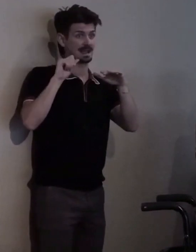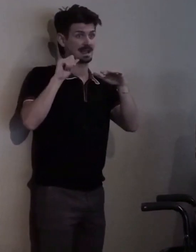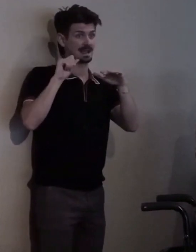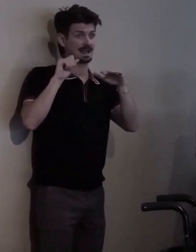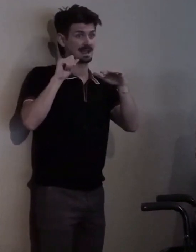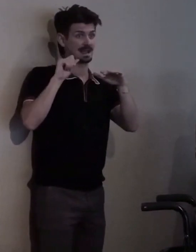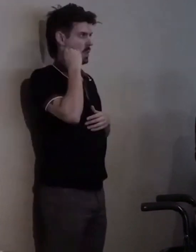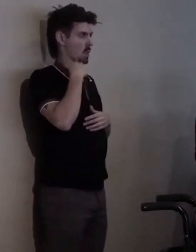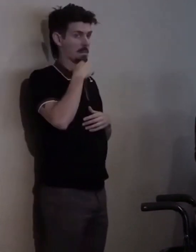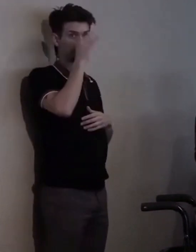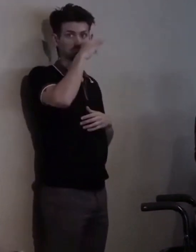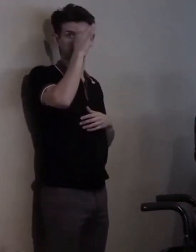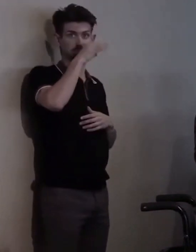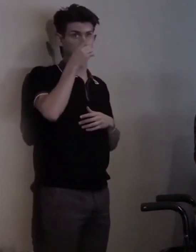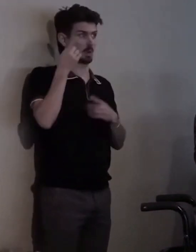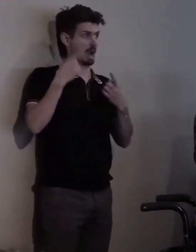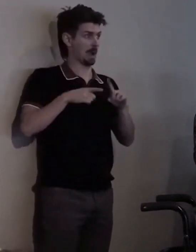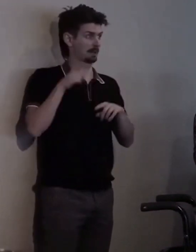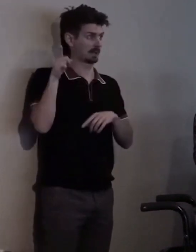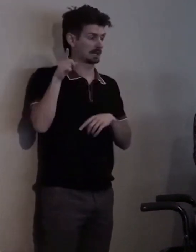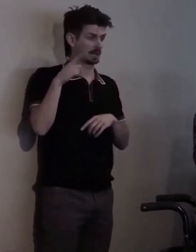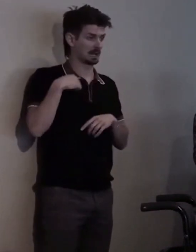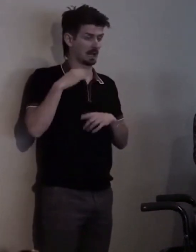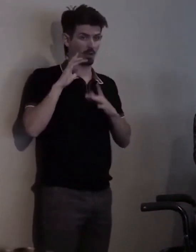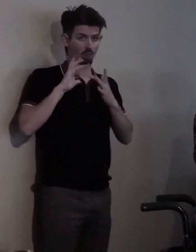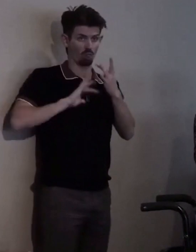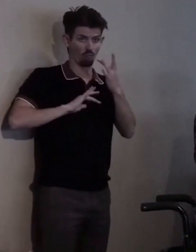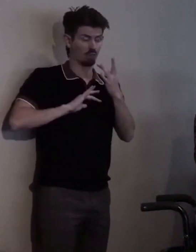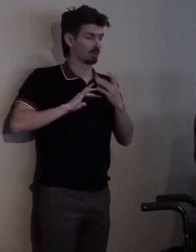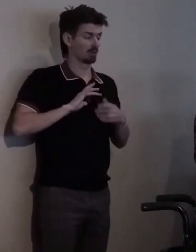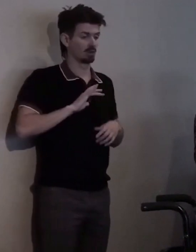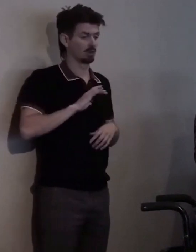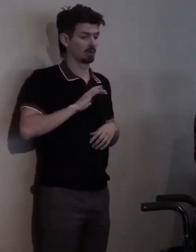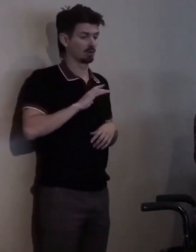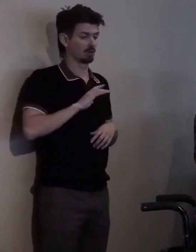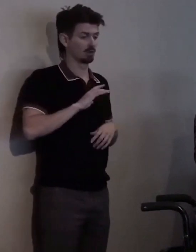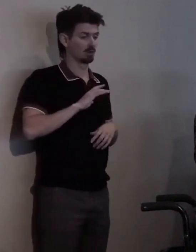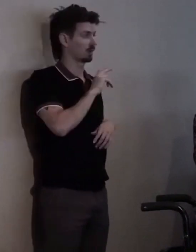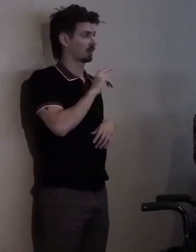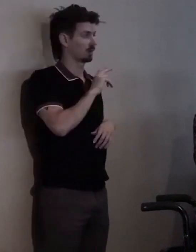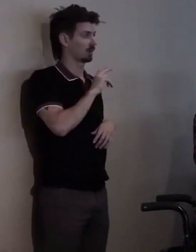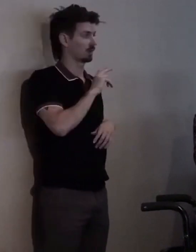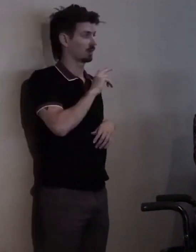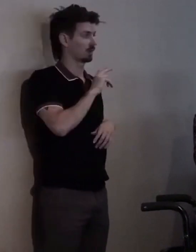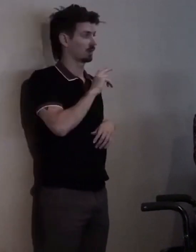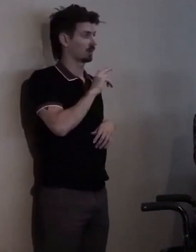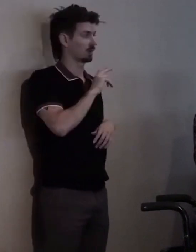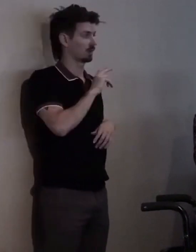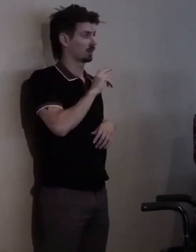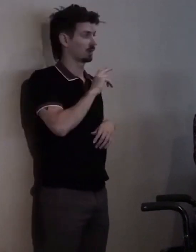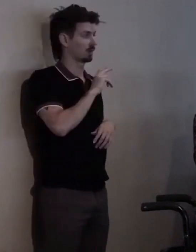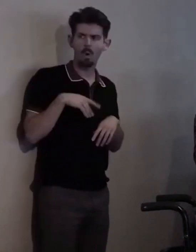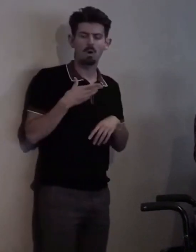I hadn't stayed in contact, and Dick just grabbed me and ushered me into this conference center